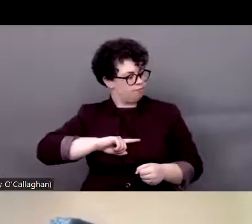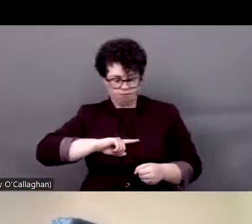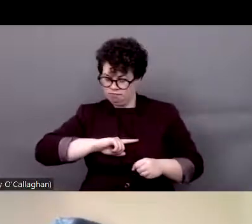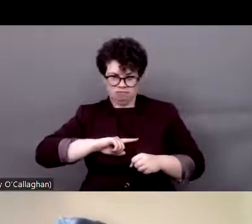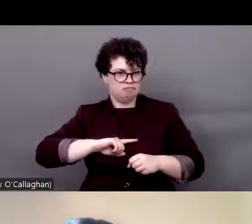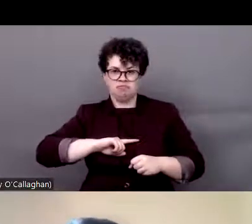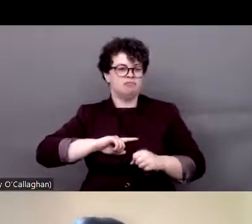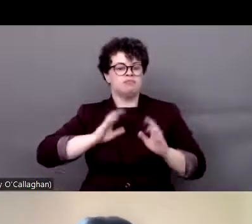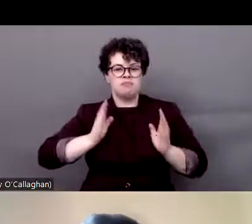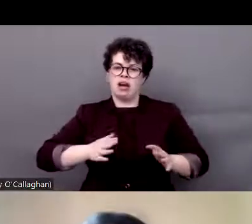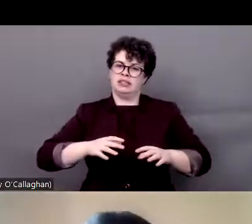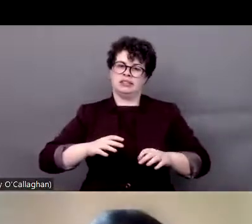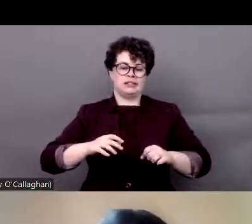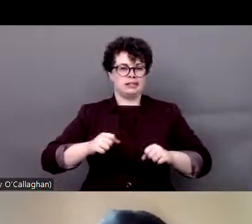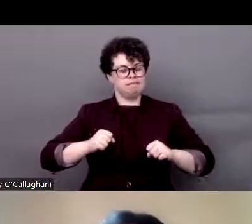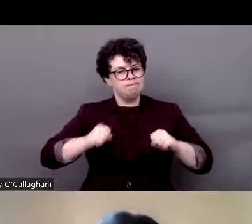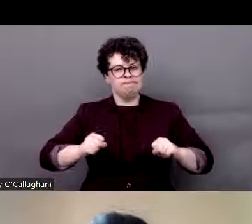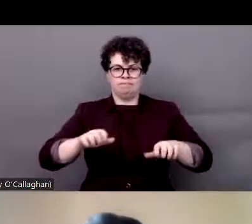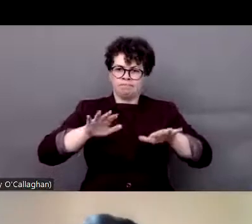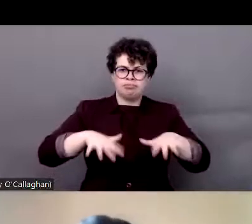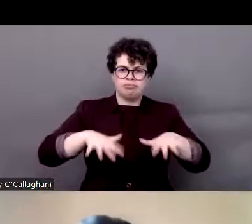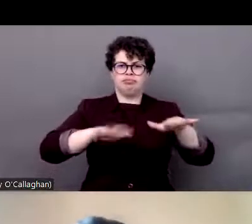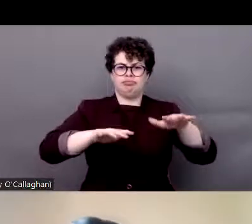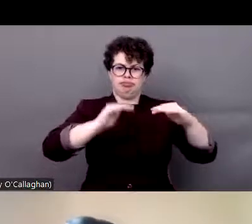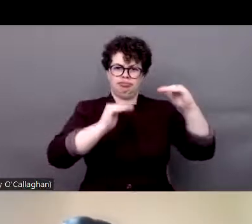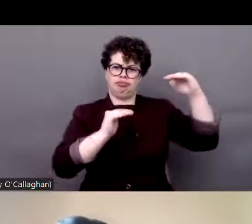to stop. And when we think about